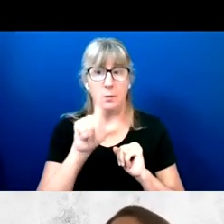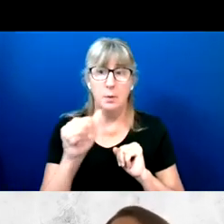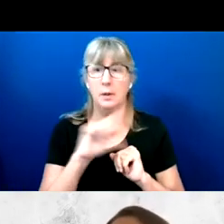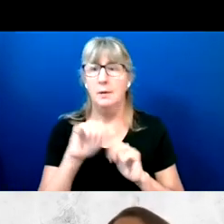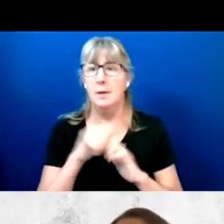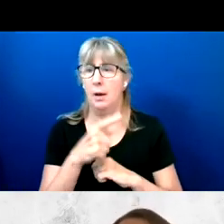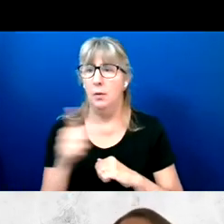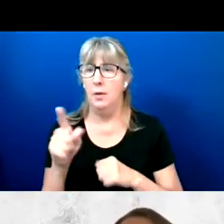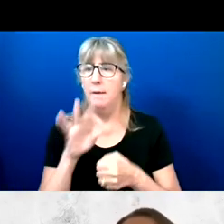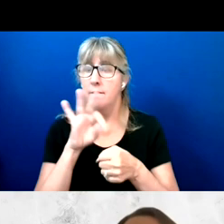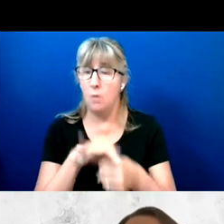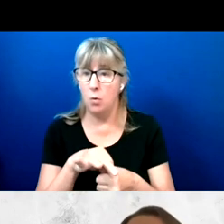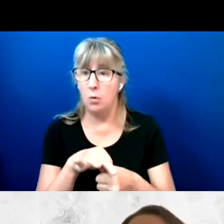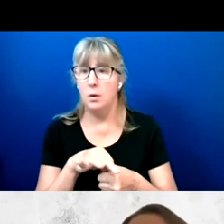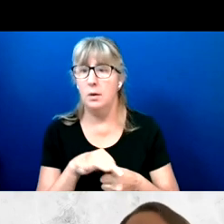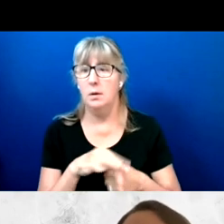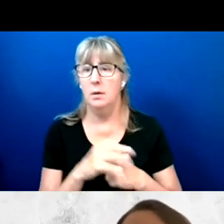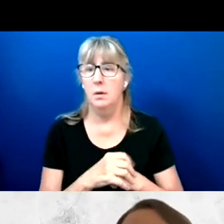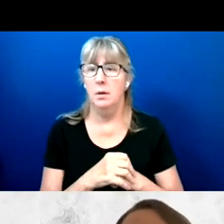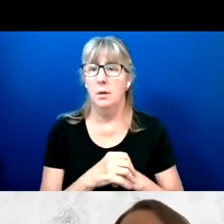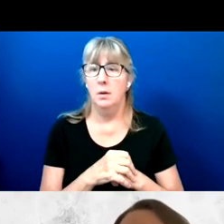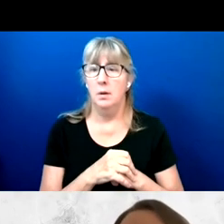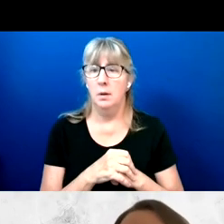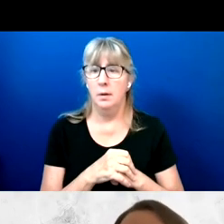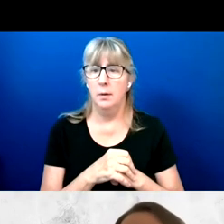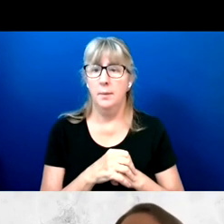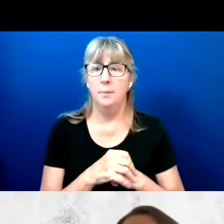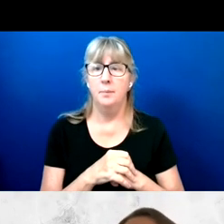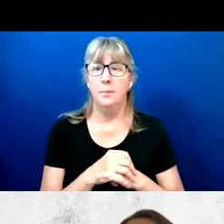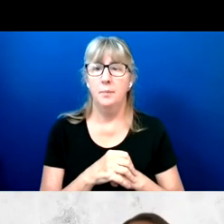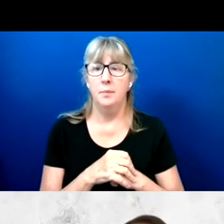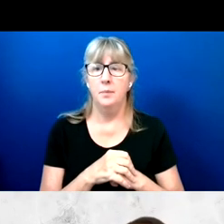But what do they actually hear from the candidates?